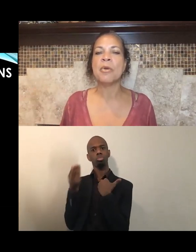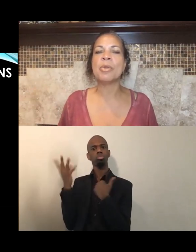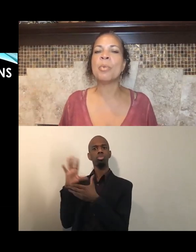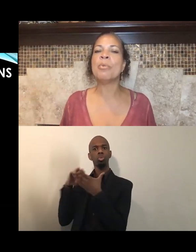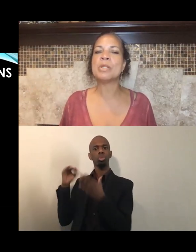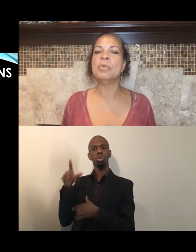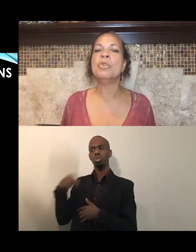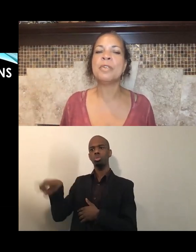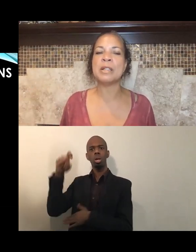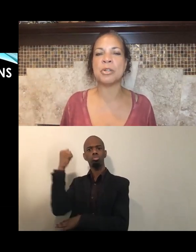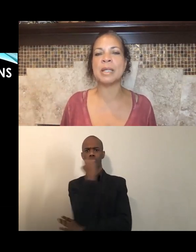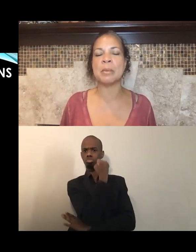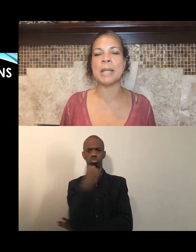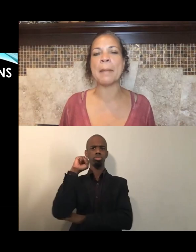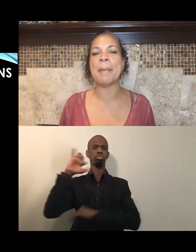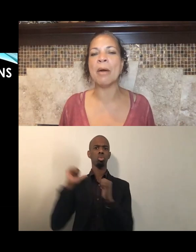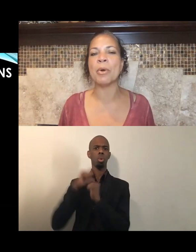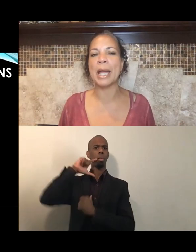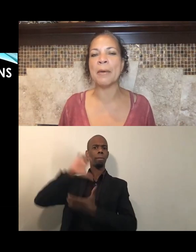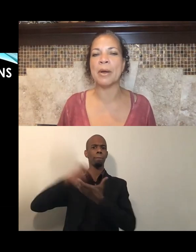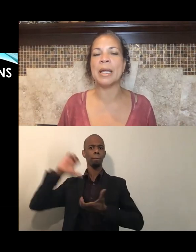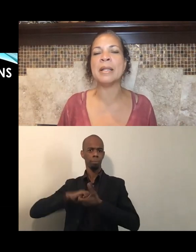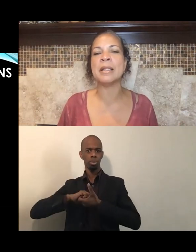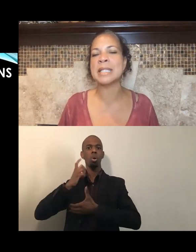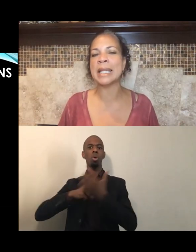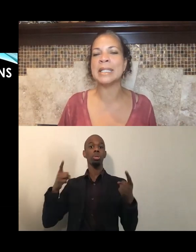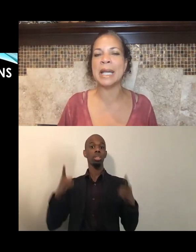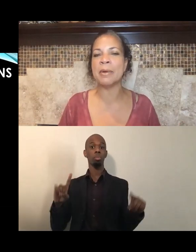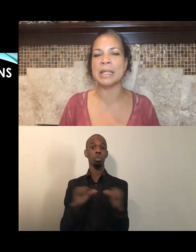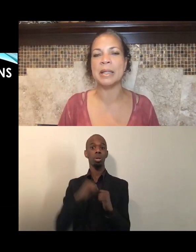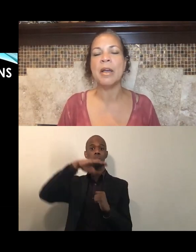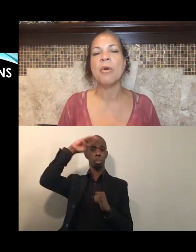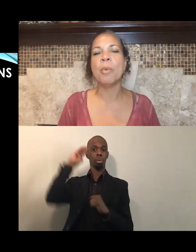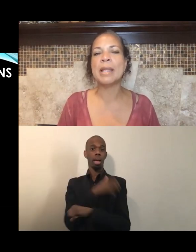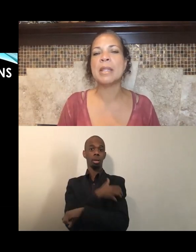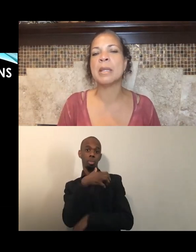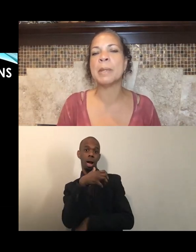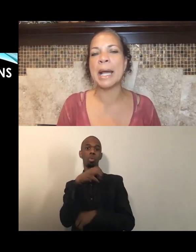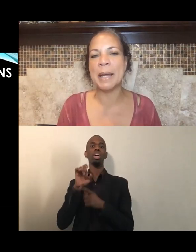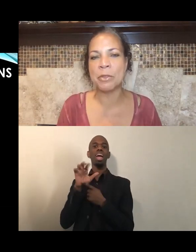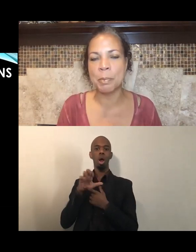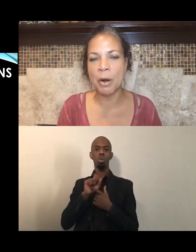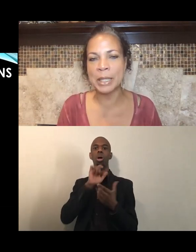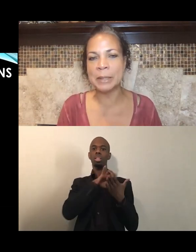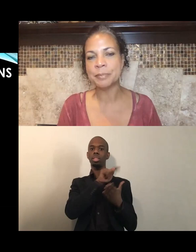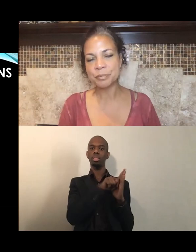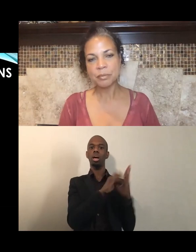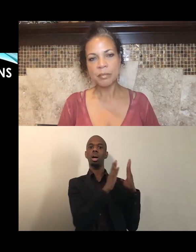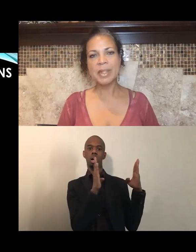with what was moving during the Black Power Era. In solidarity with the Black Panther Party.